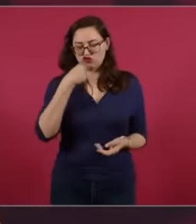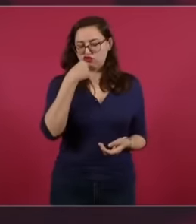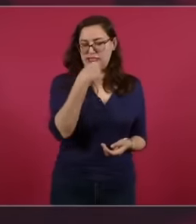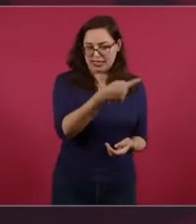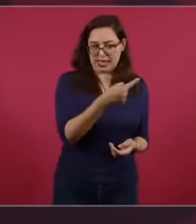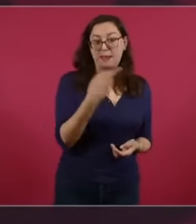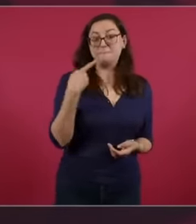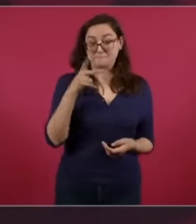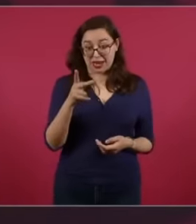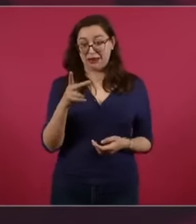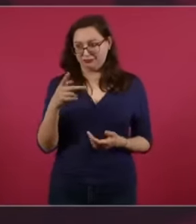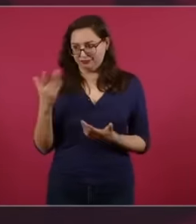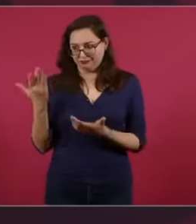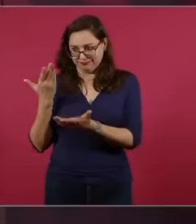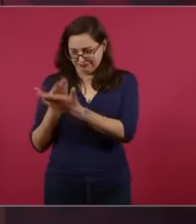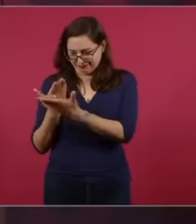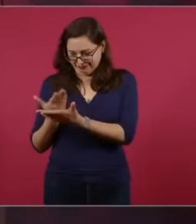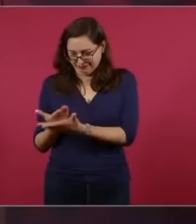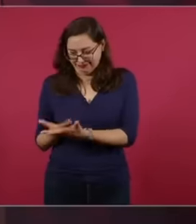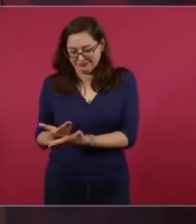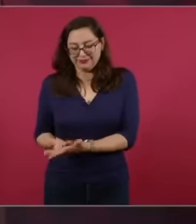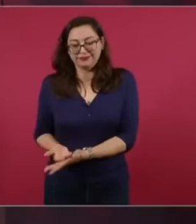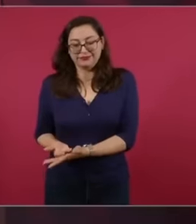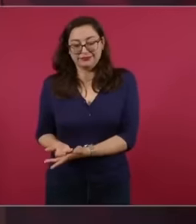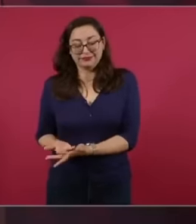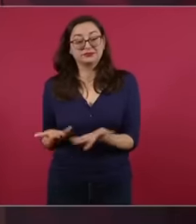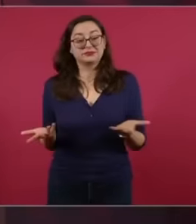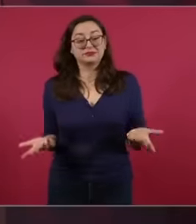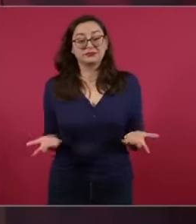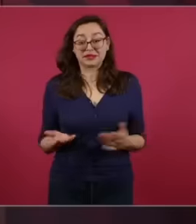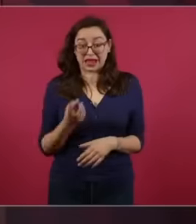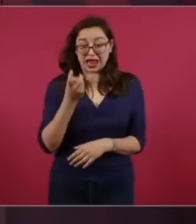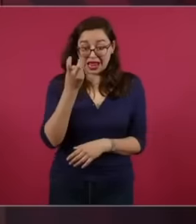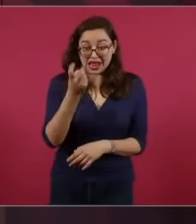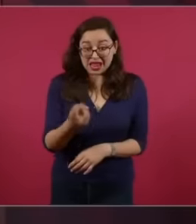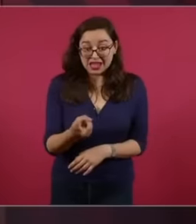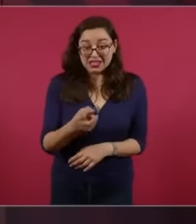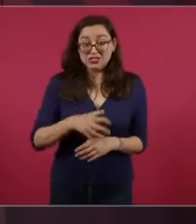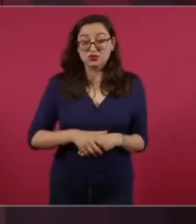is what is involved